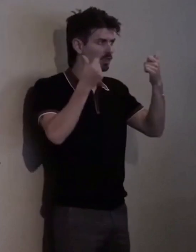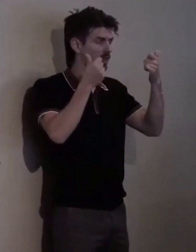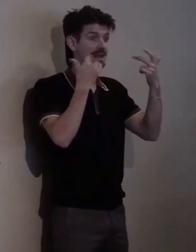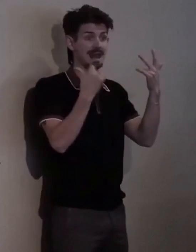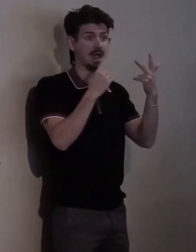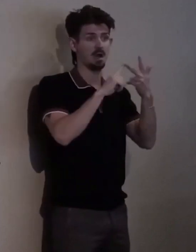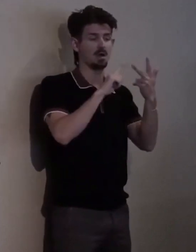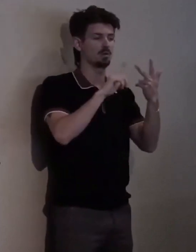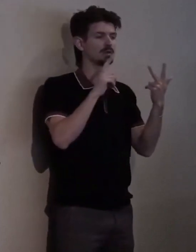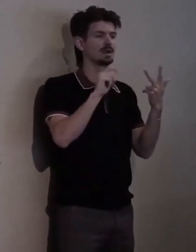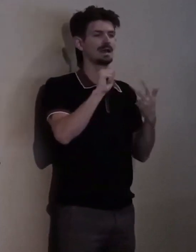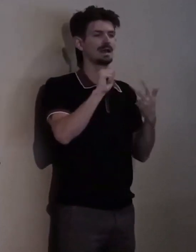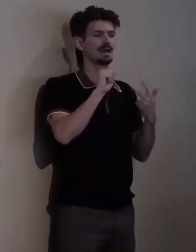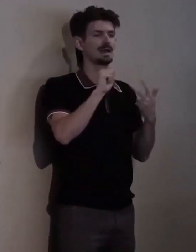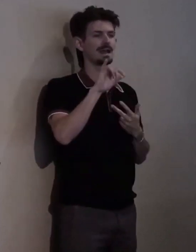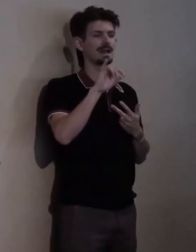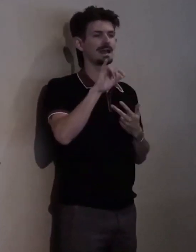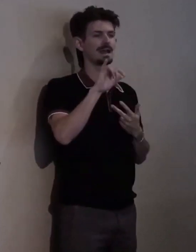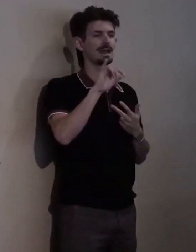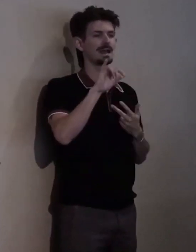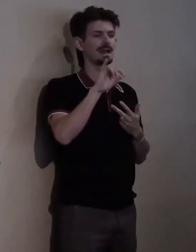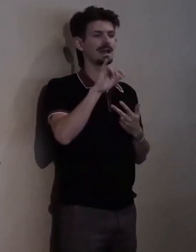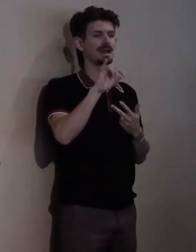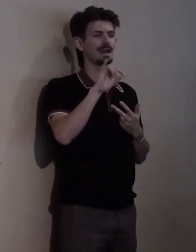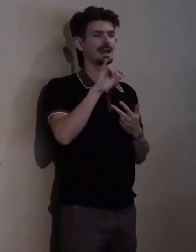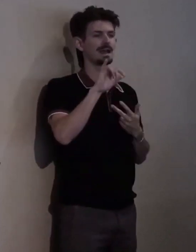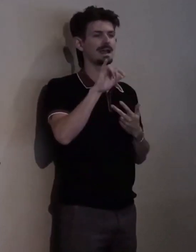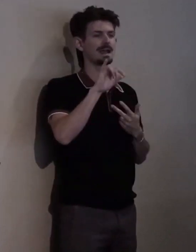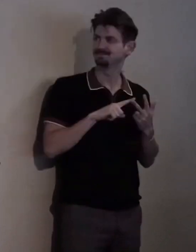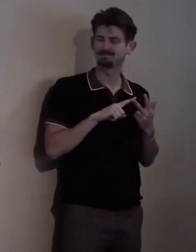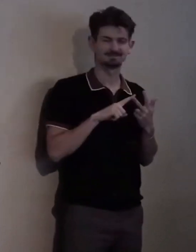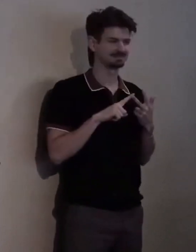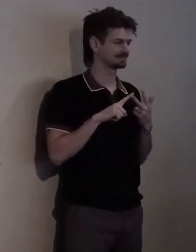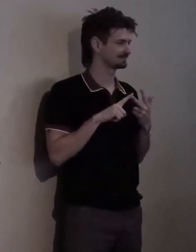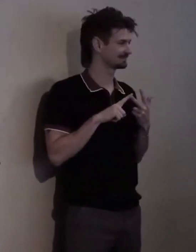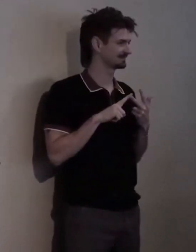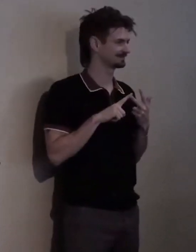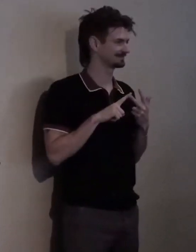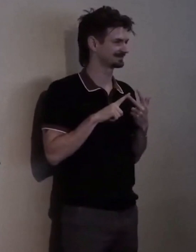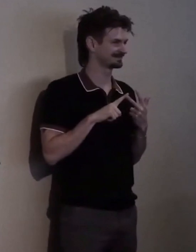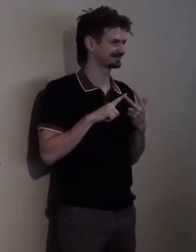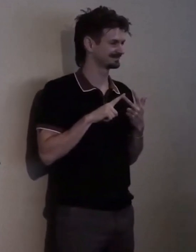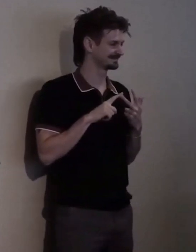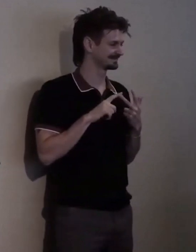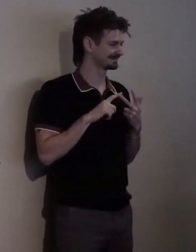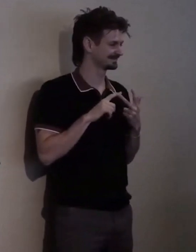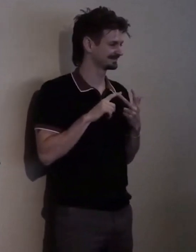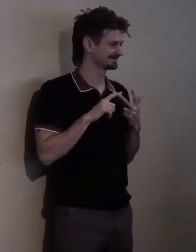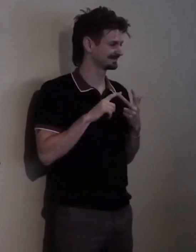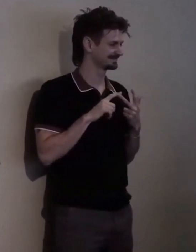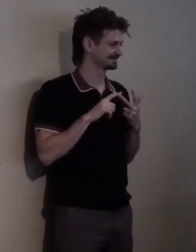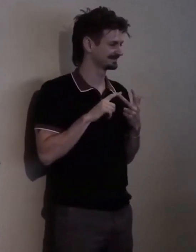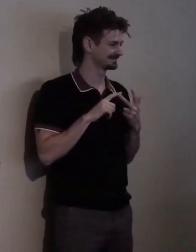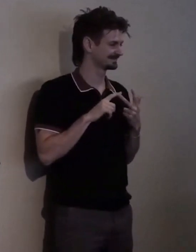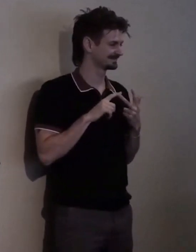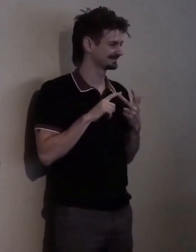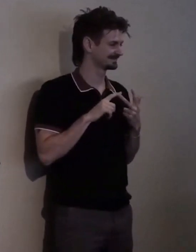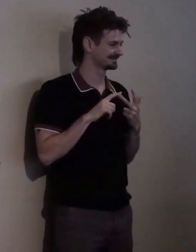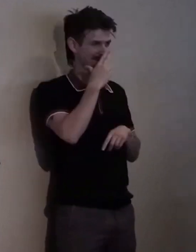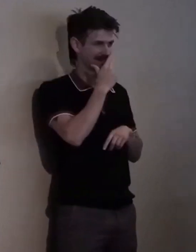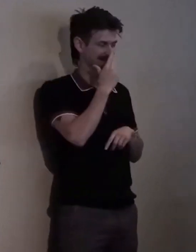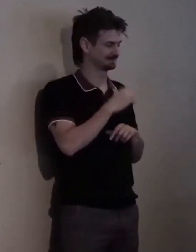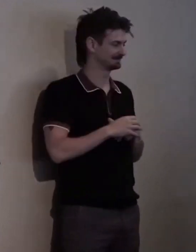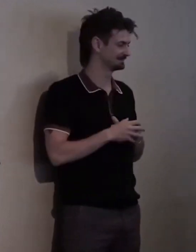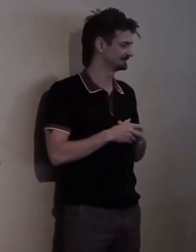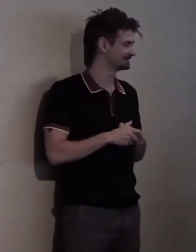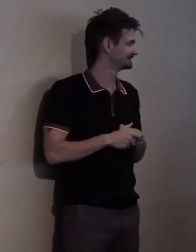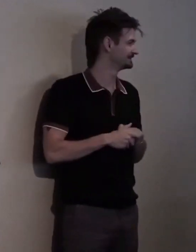We may not... We may not donate the wage... Did you catch that? ... I thought it was funny...